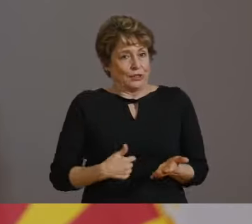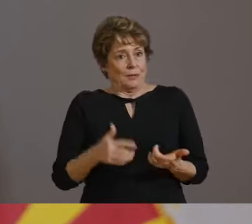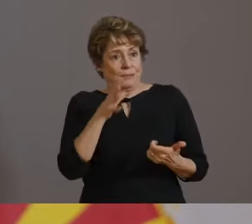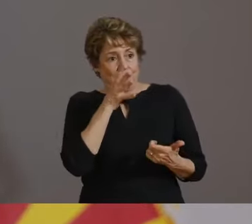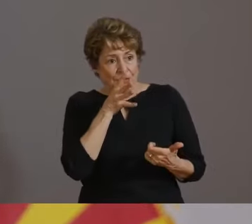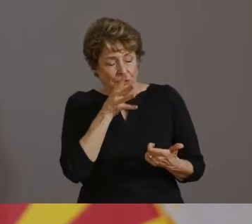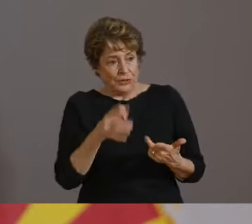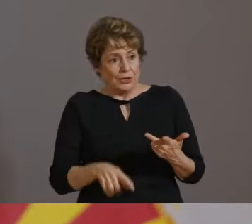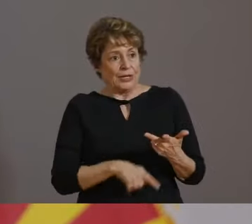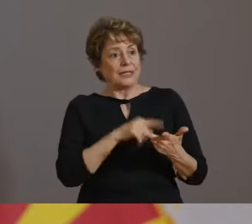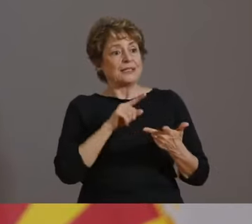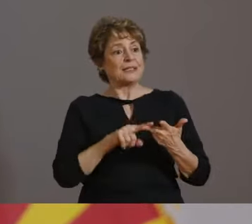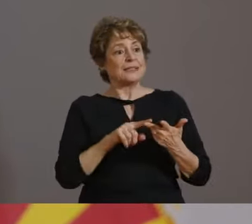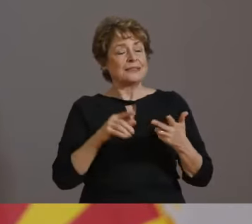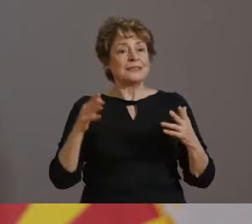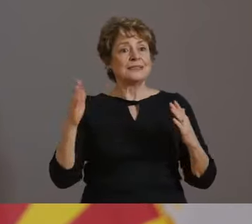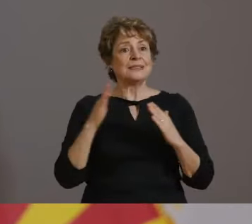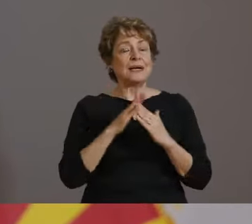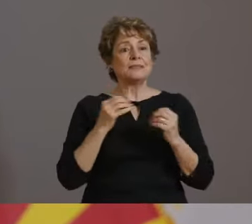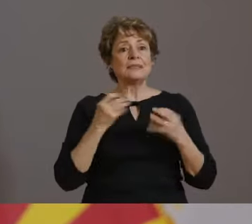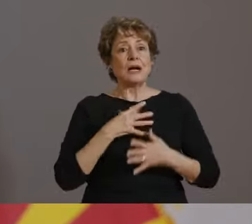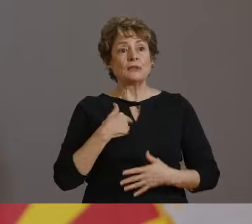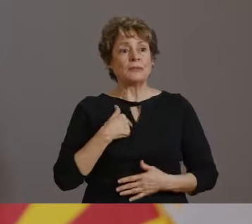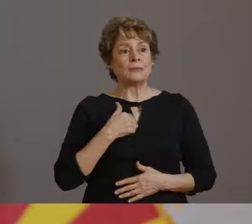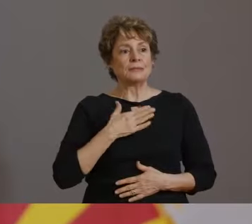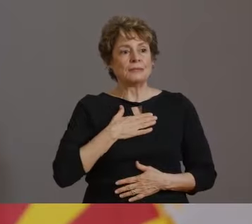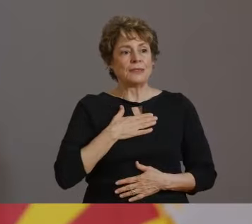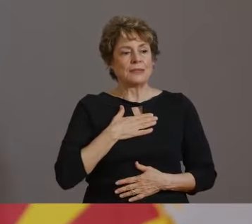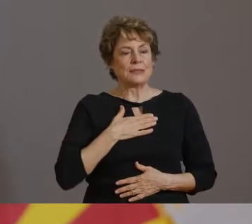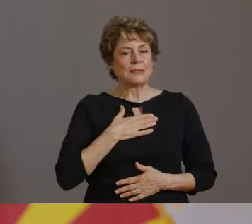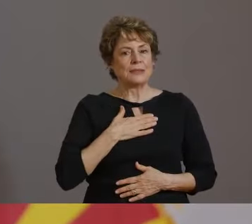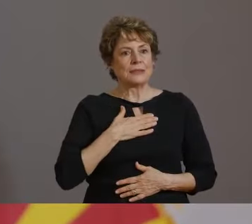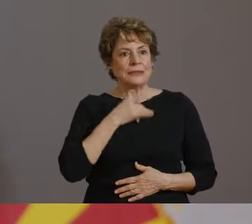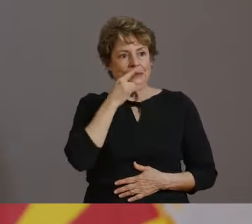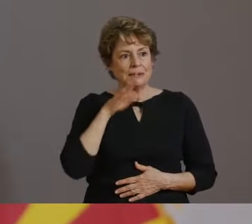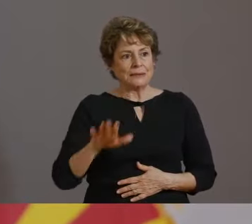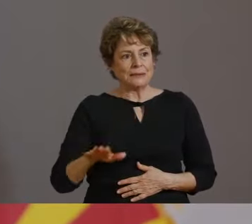IT CAN SPREAD QUICKLY, IT CAN CAUSE COMPLICATIONS, AND IN SOME CASES IT CAN BE FATAL.